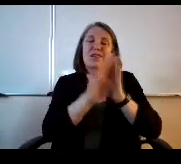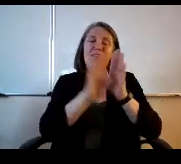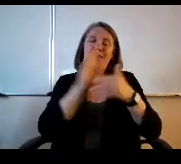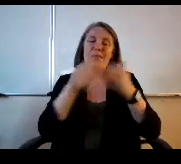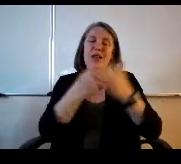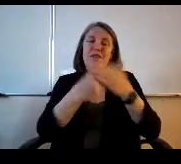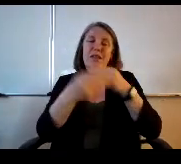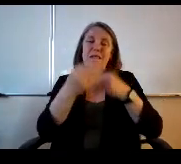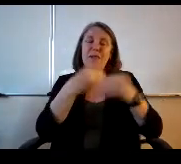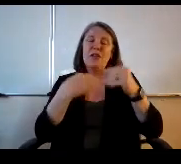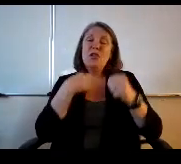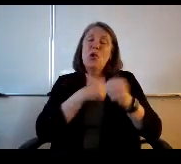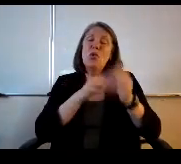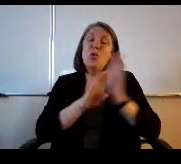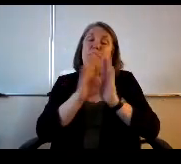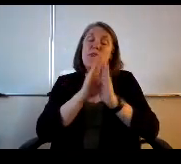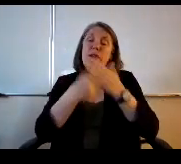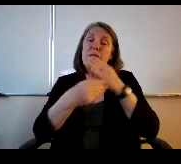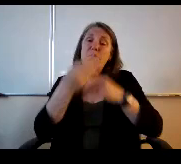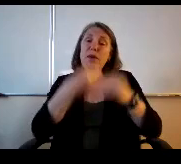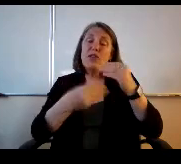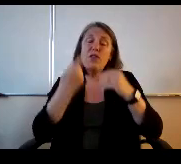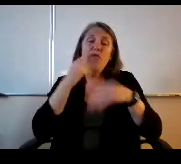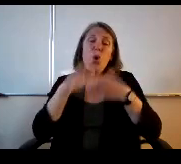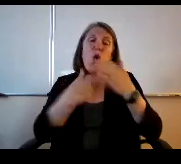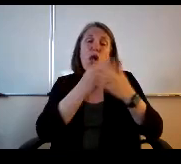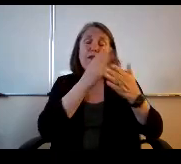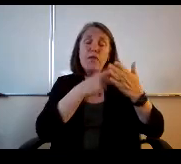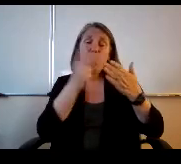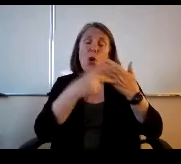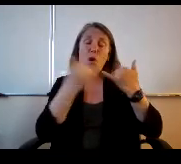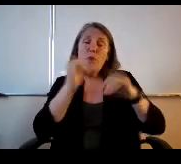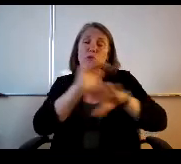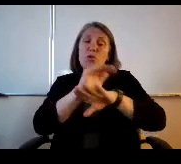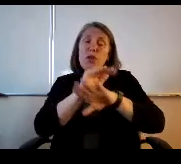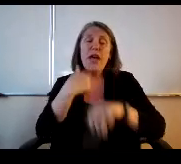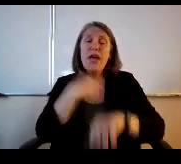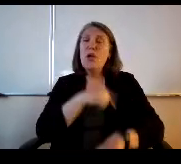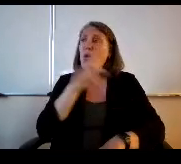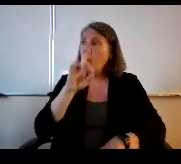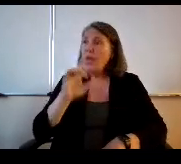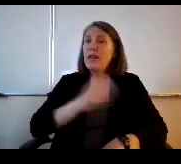so we developed budgets for all of the programs. Tonight we did our best,